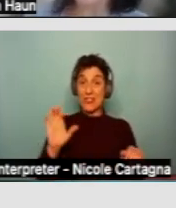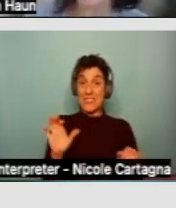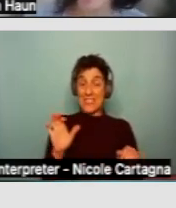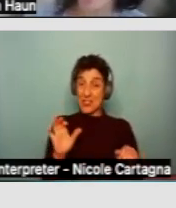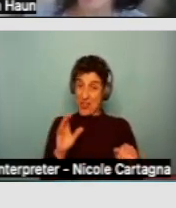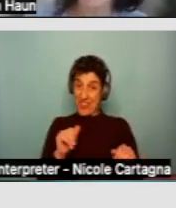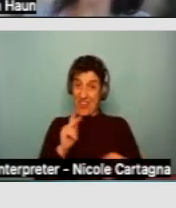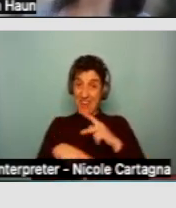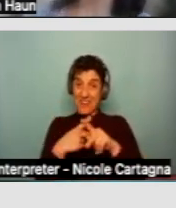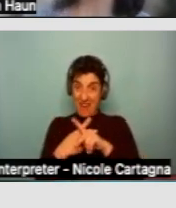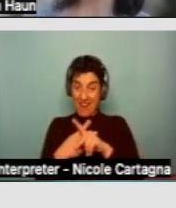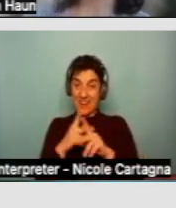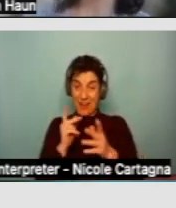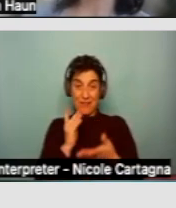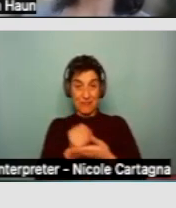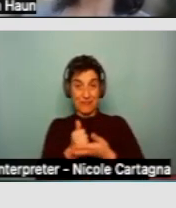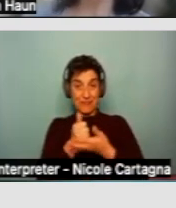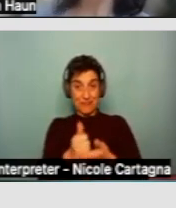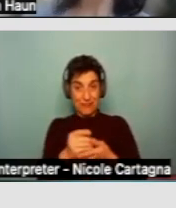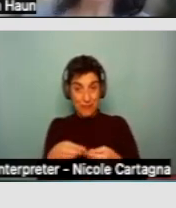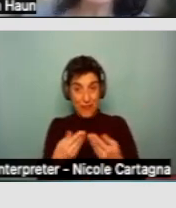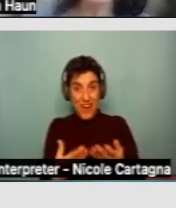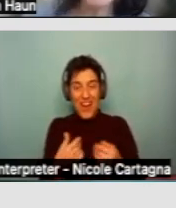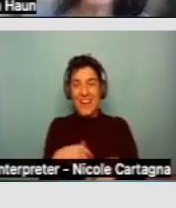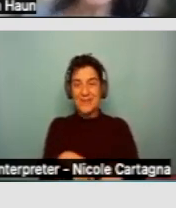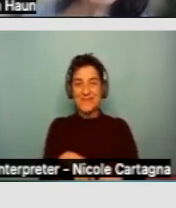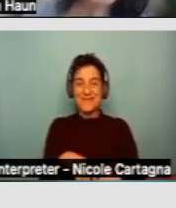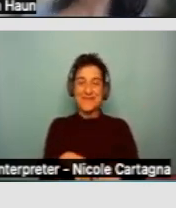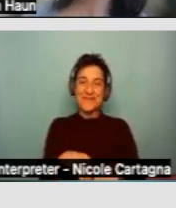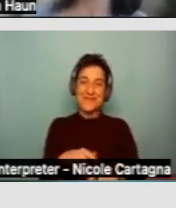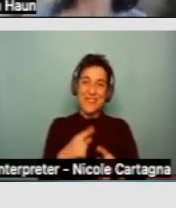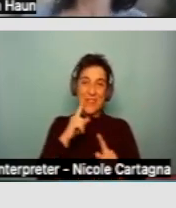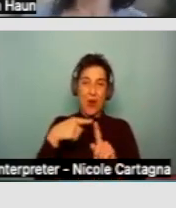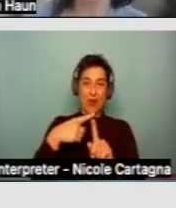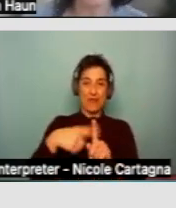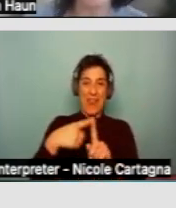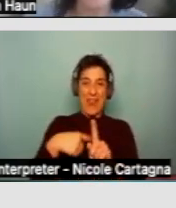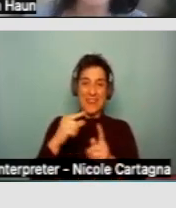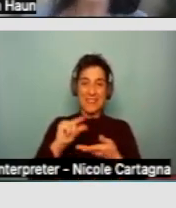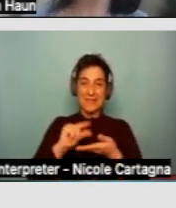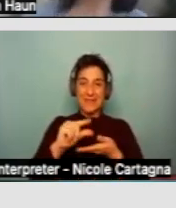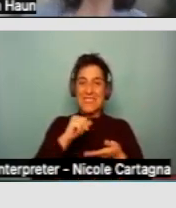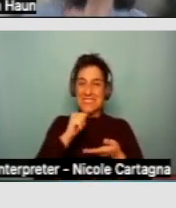Lanterman Act, it's not really purely need-based.